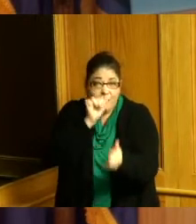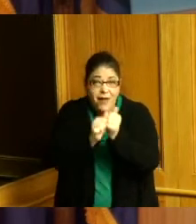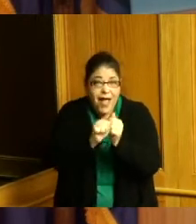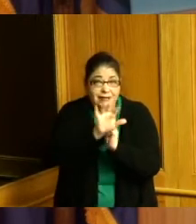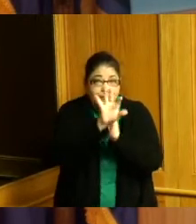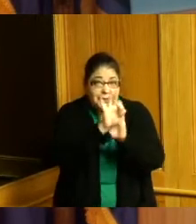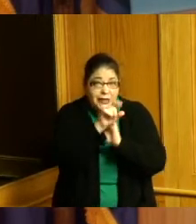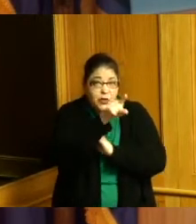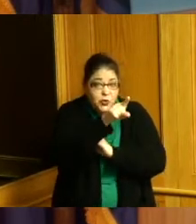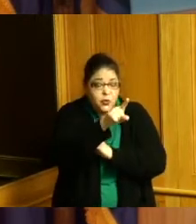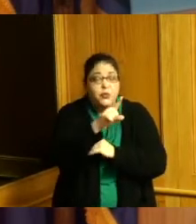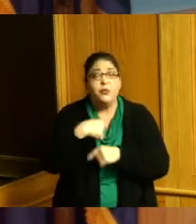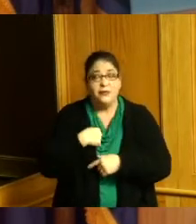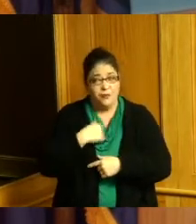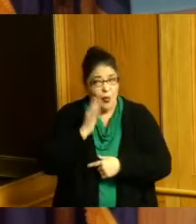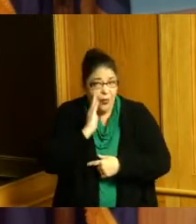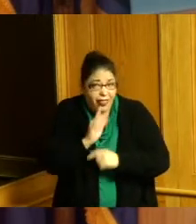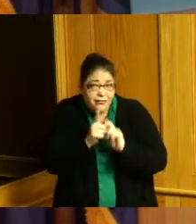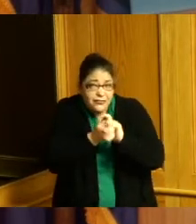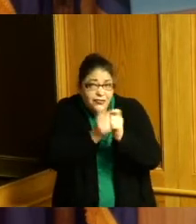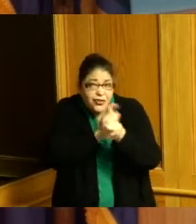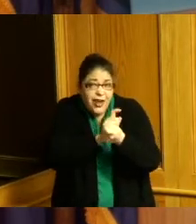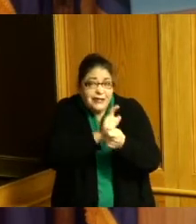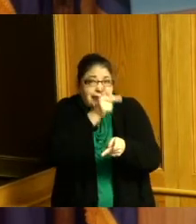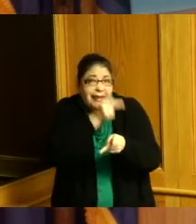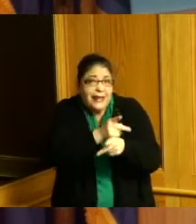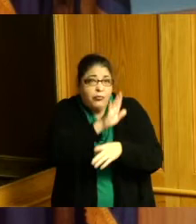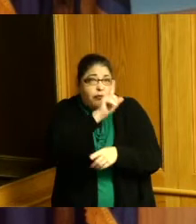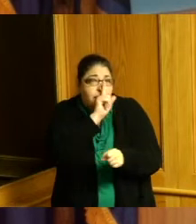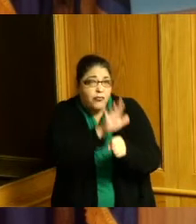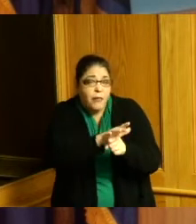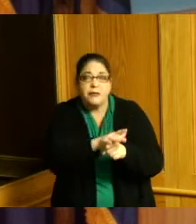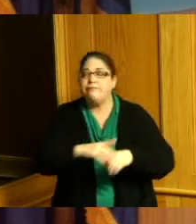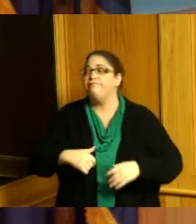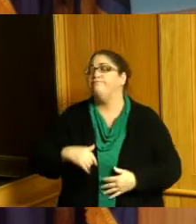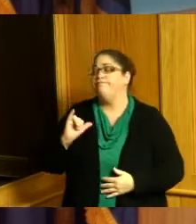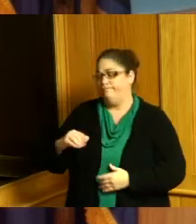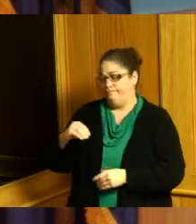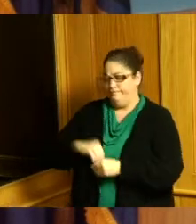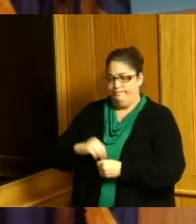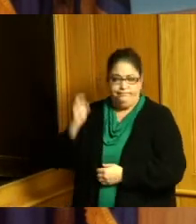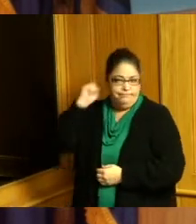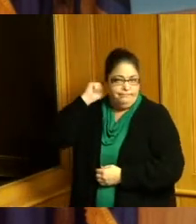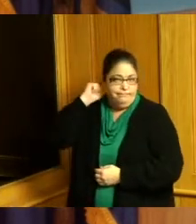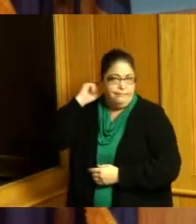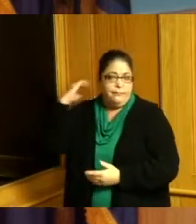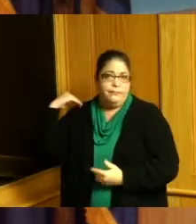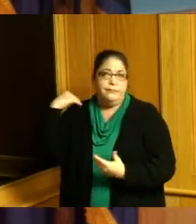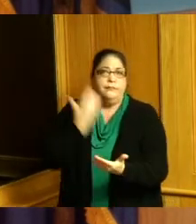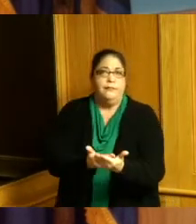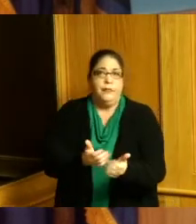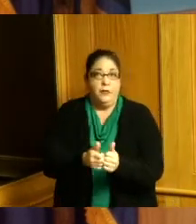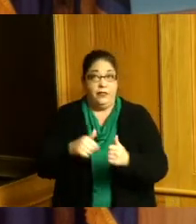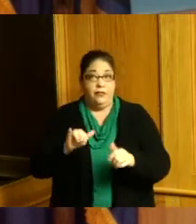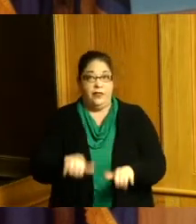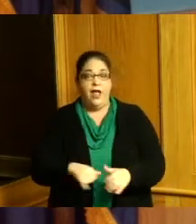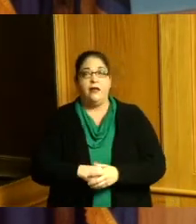energy to this County Commission and we had to be creative we had a swearing-in that we had to